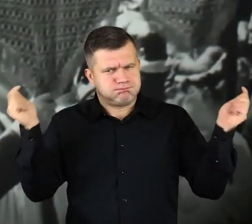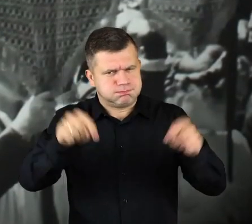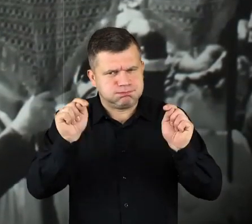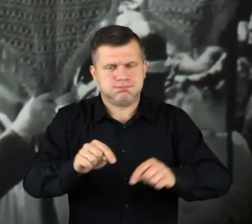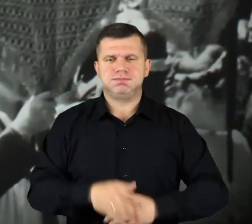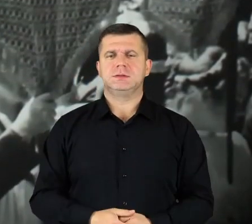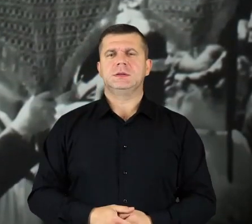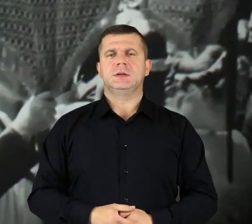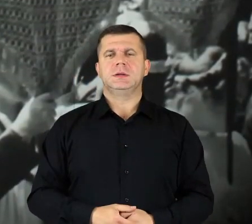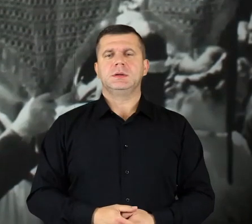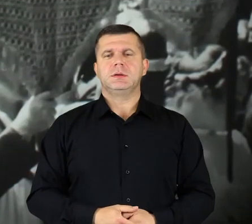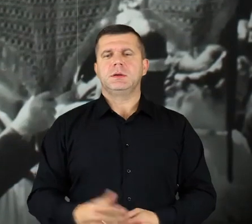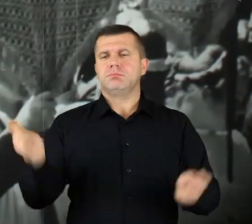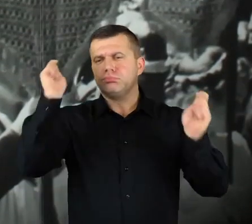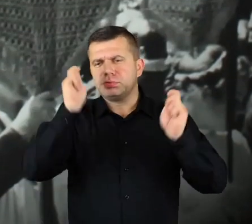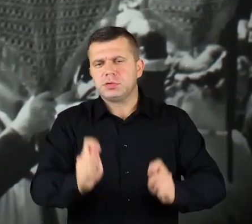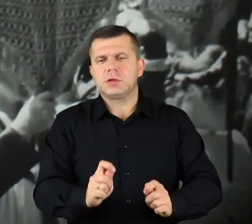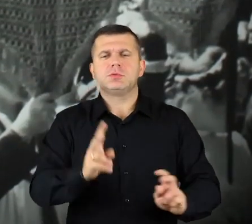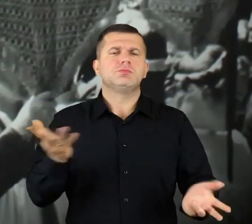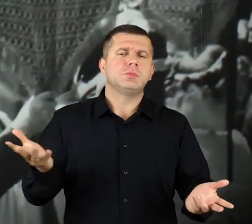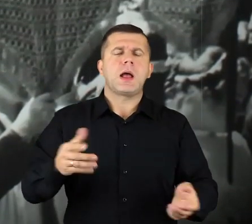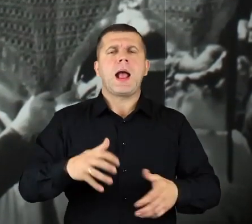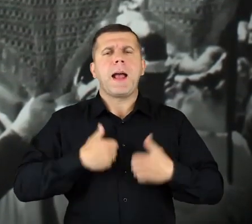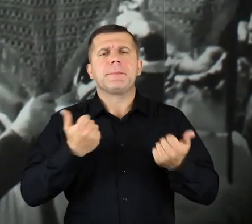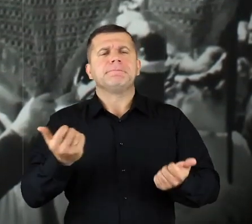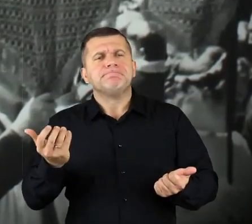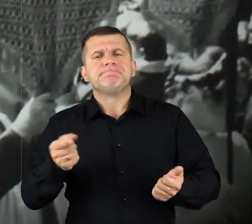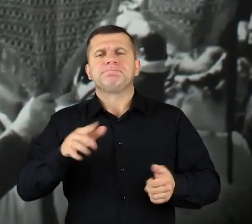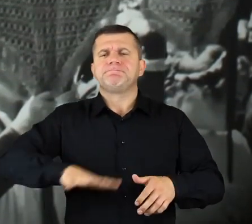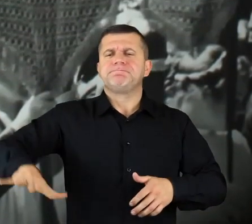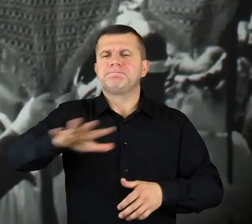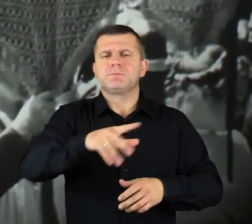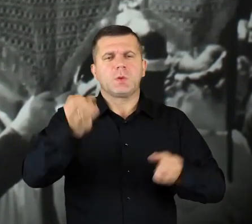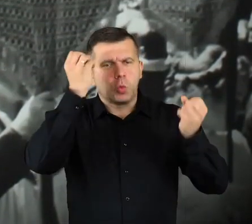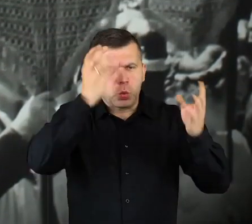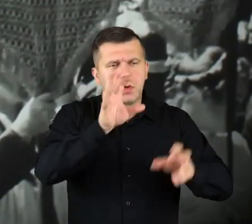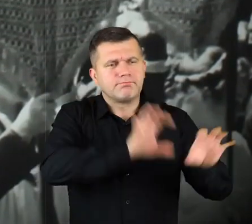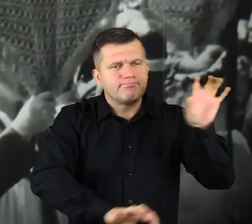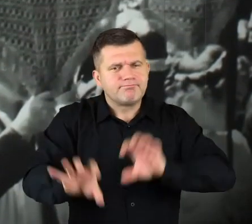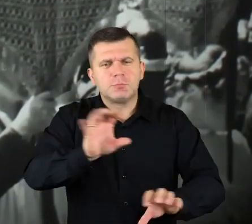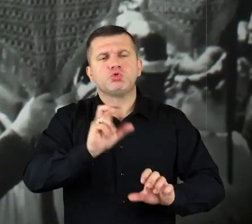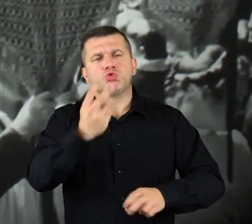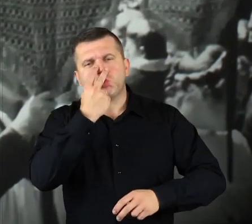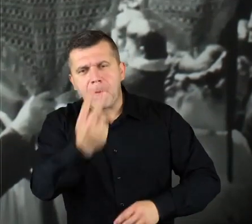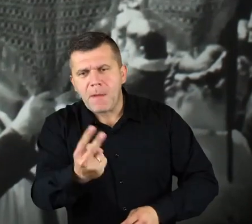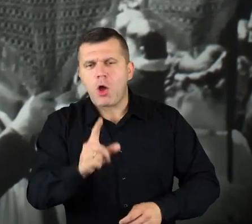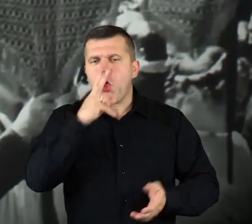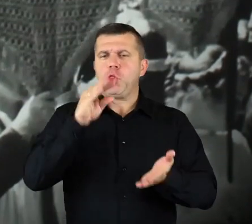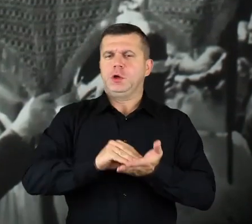on one hand, for this cultural experience, to see something, feel something.